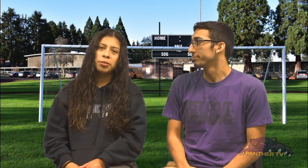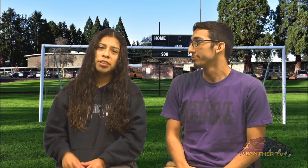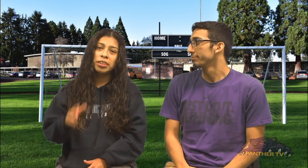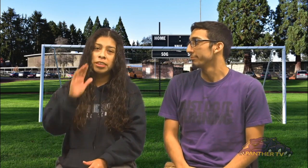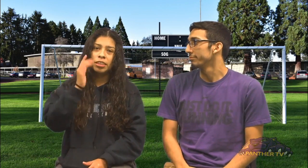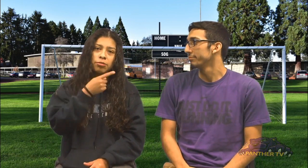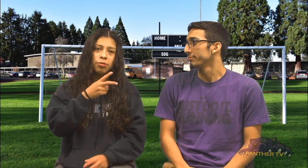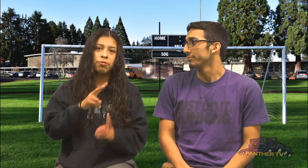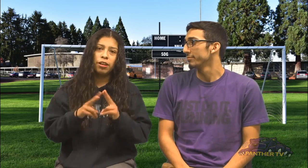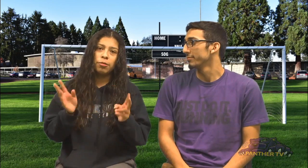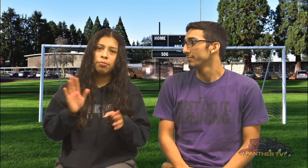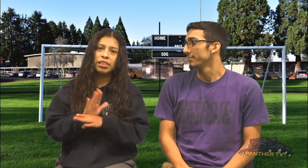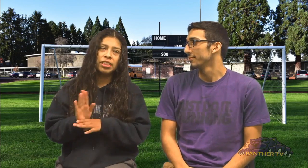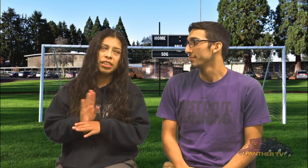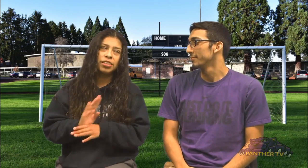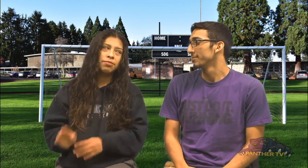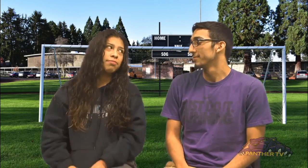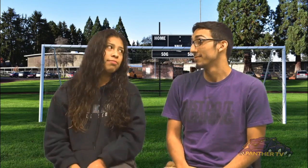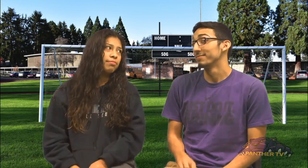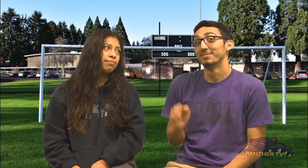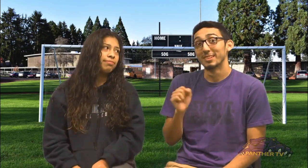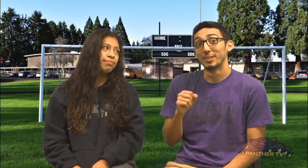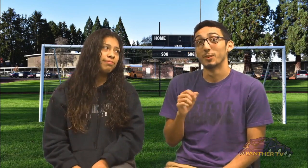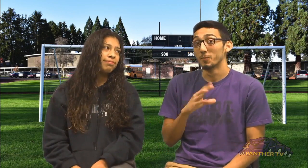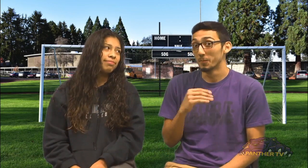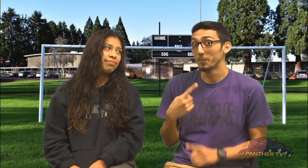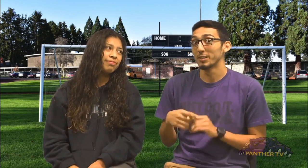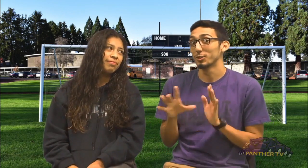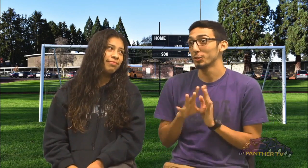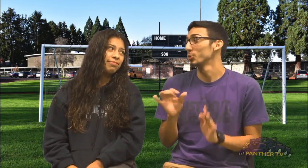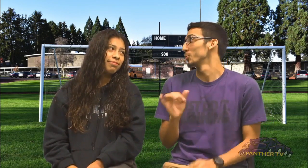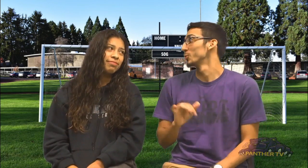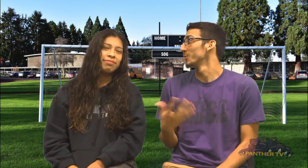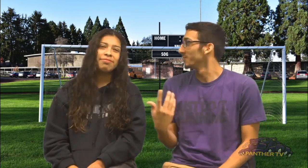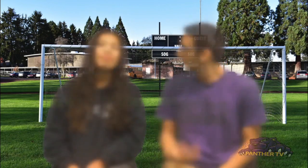Seems like you're very busy! Yeah! And also, this is my senior year too!